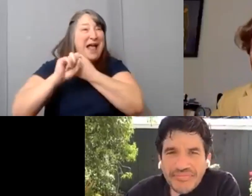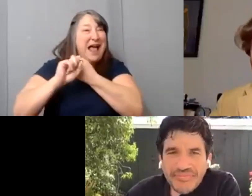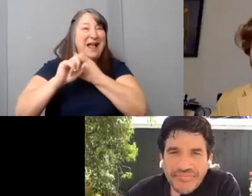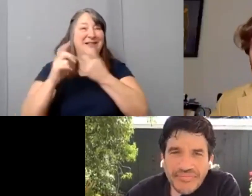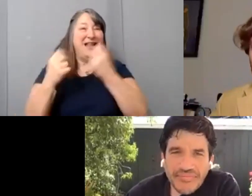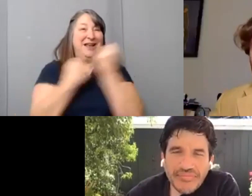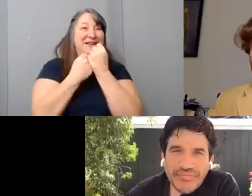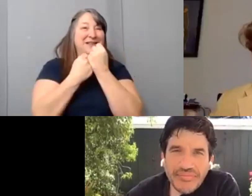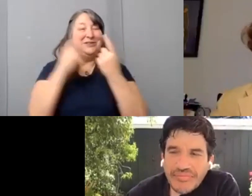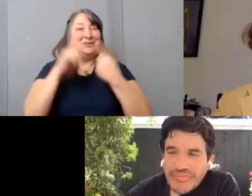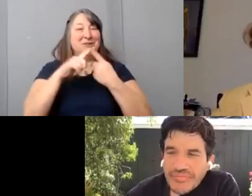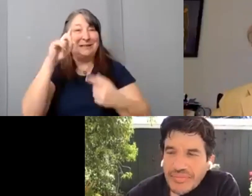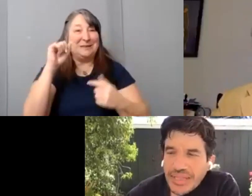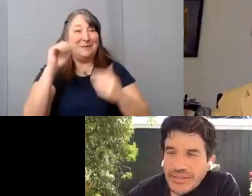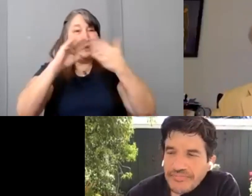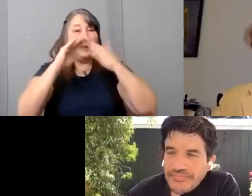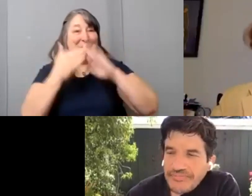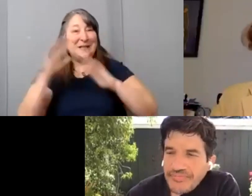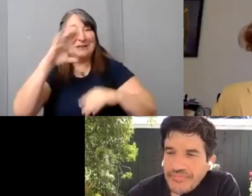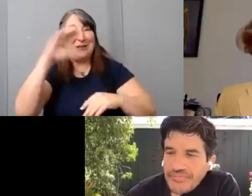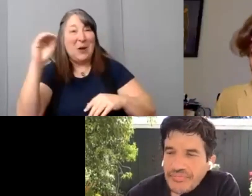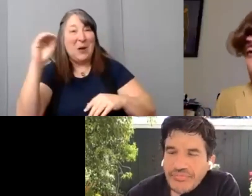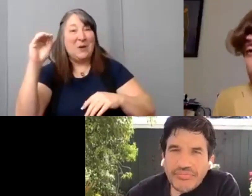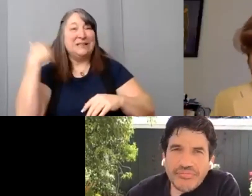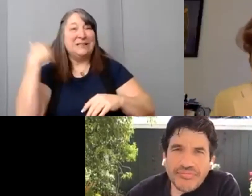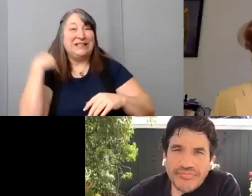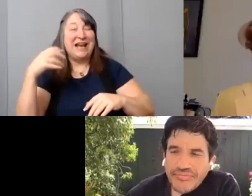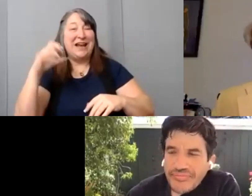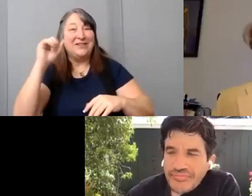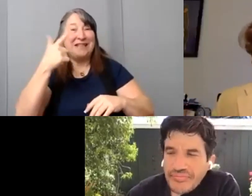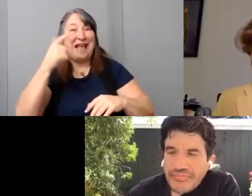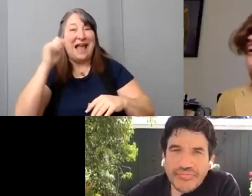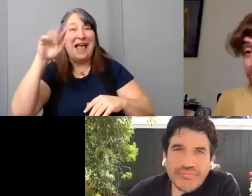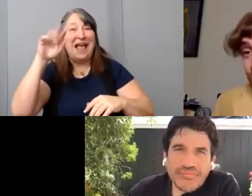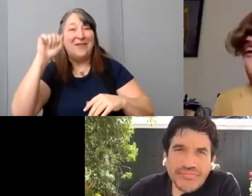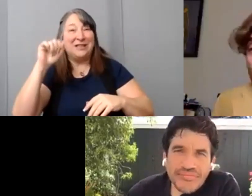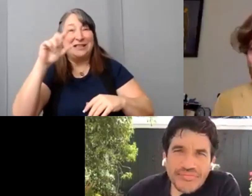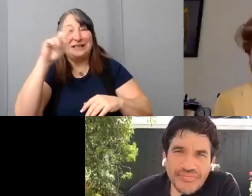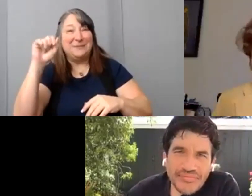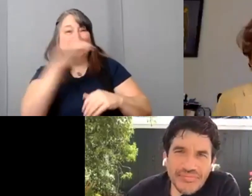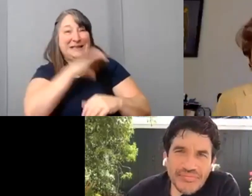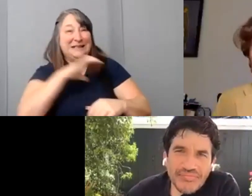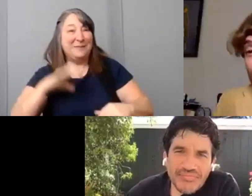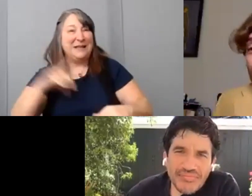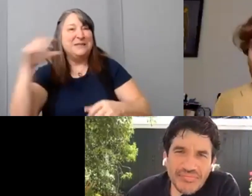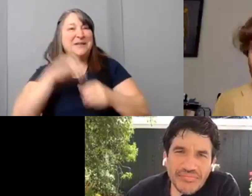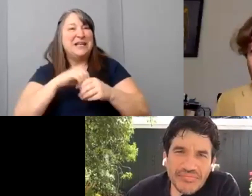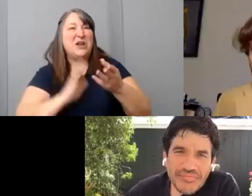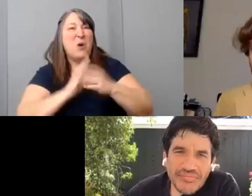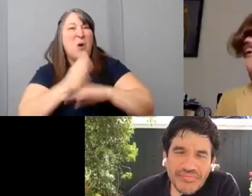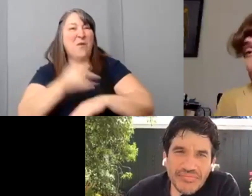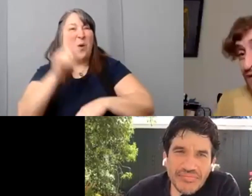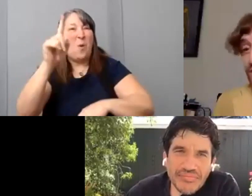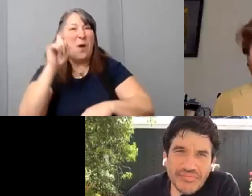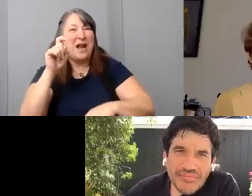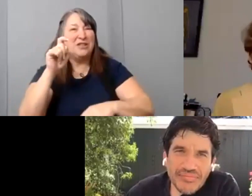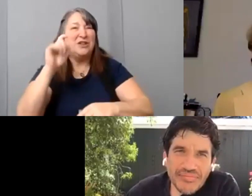He’s co-chair of the SAG-AFTRA Performers With Disabilities Committee. He's been in over 100 film and TV credits.